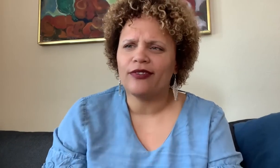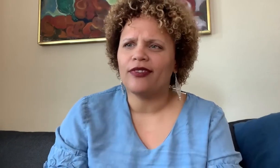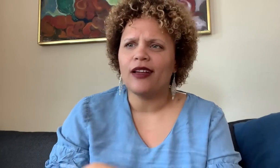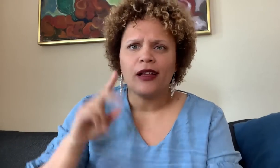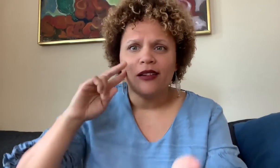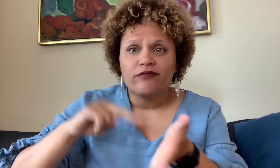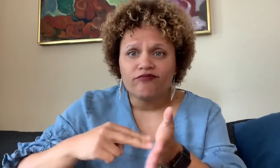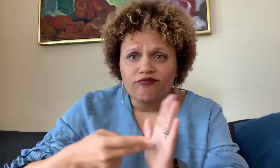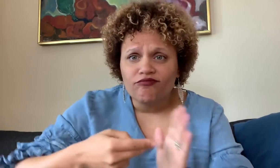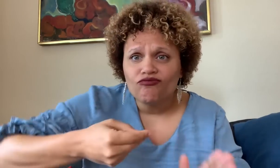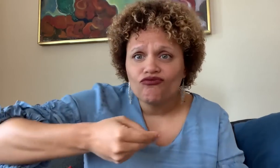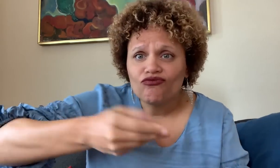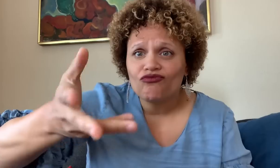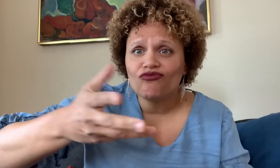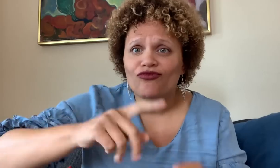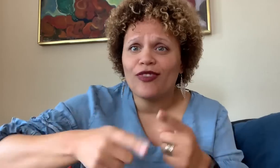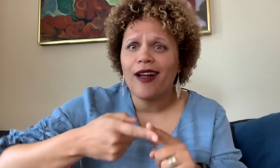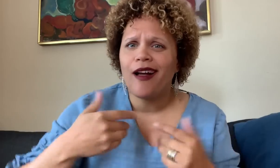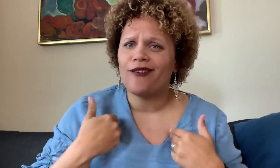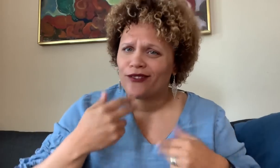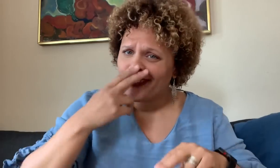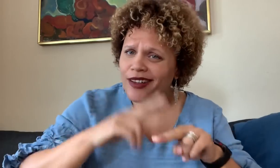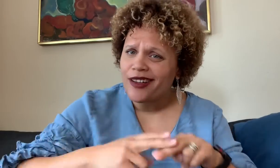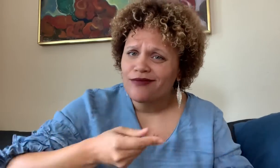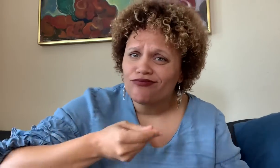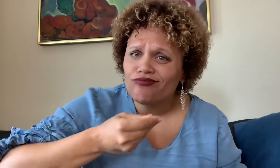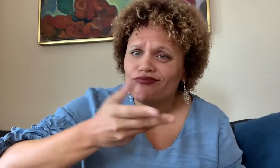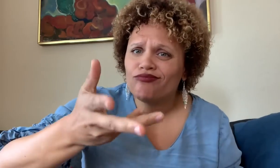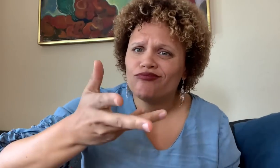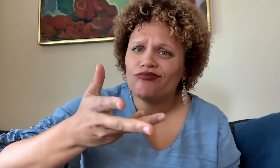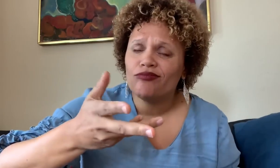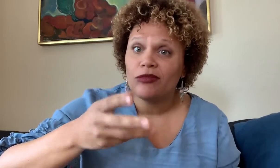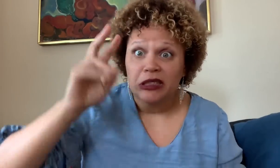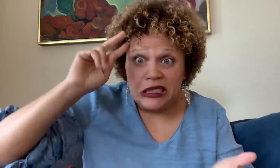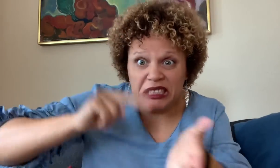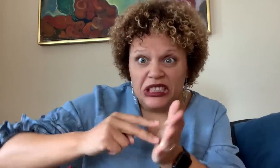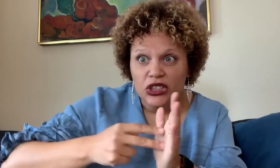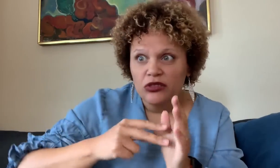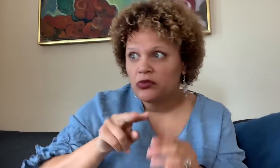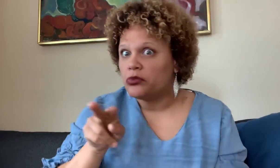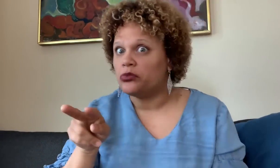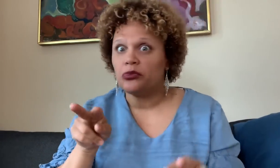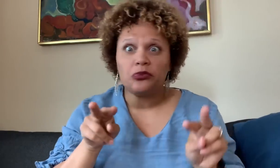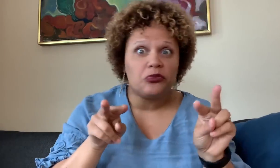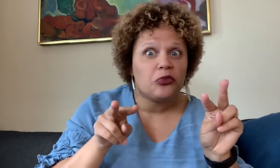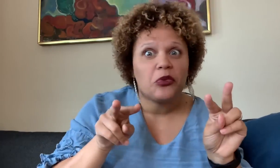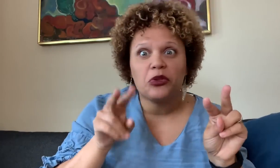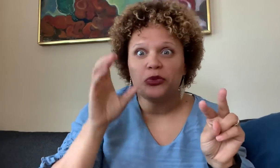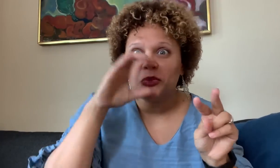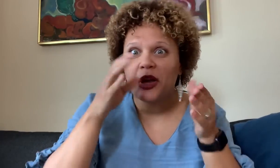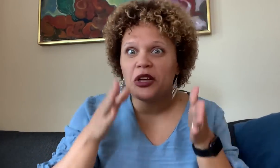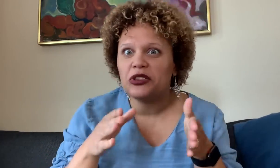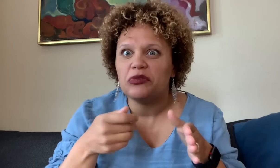Your intention when throwing that frisbee was to have fun. You weren’t seeking out a stranger with the intent